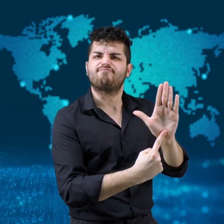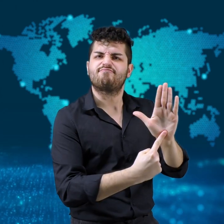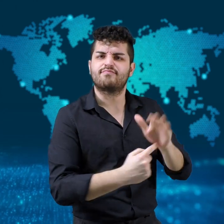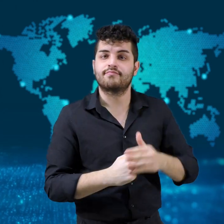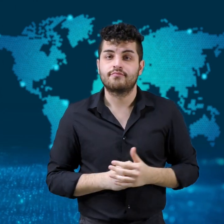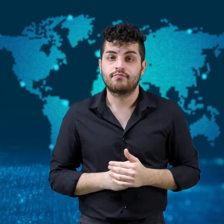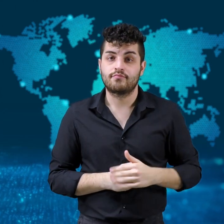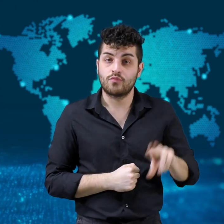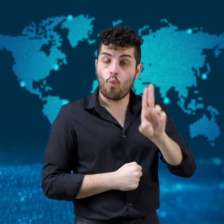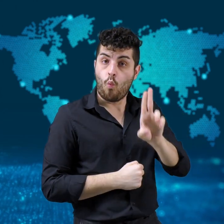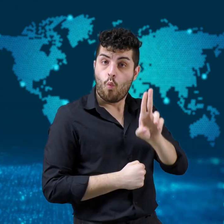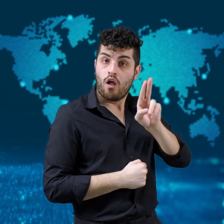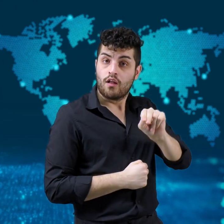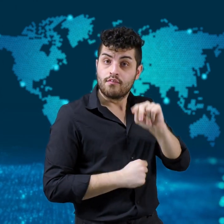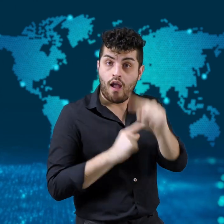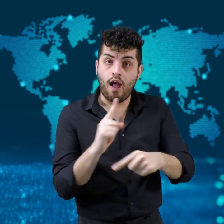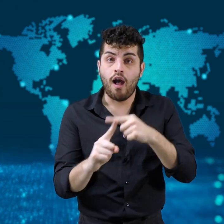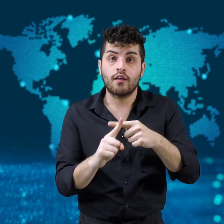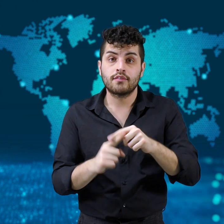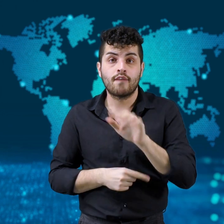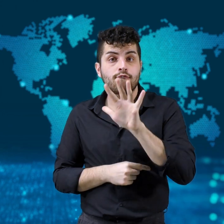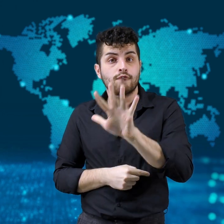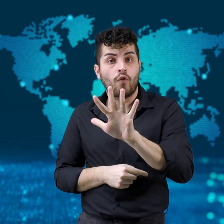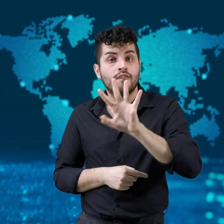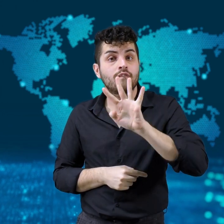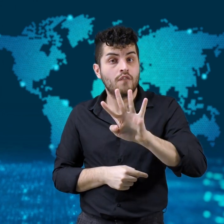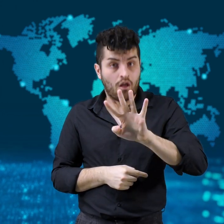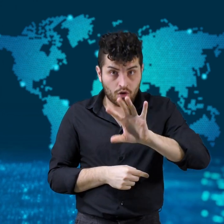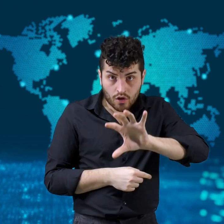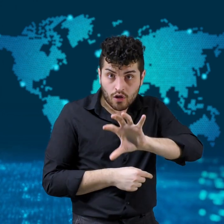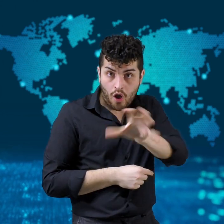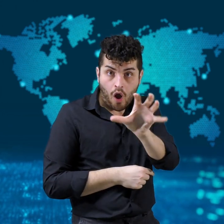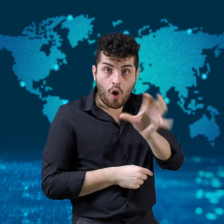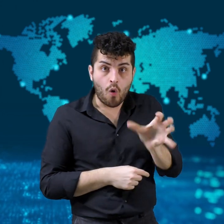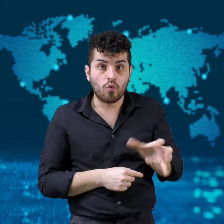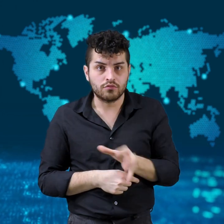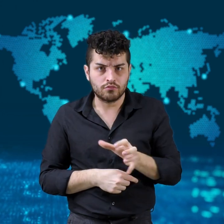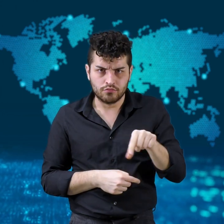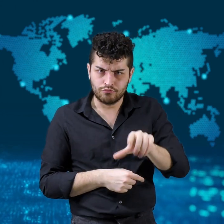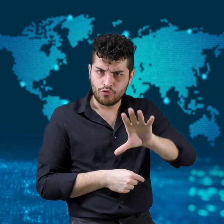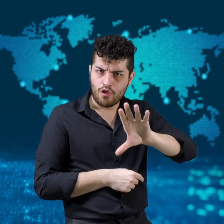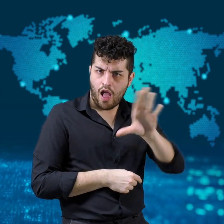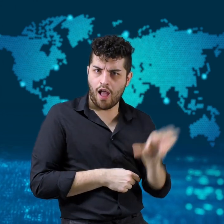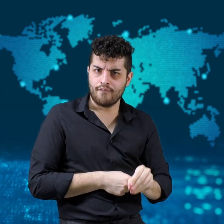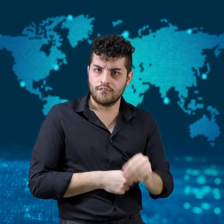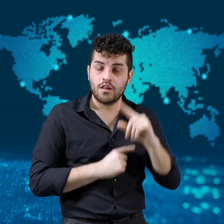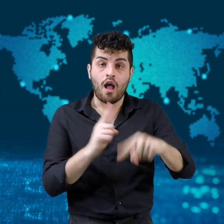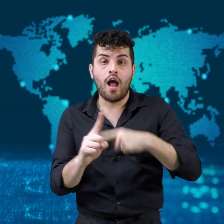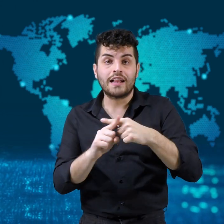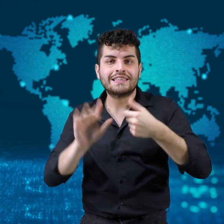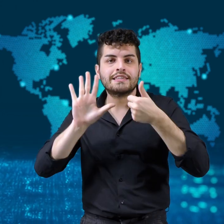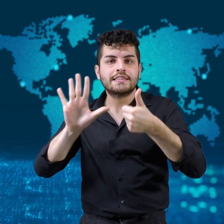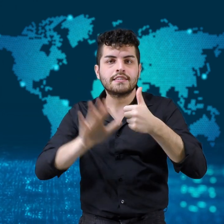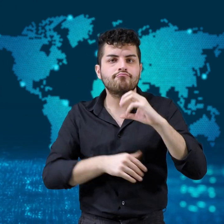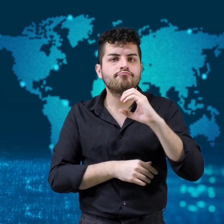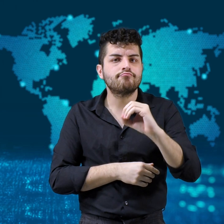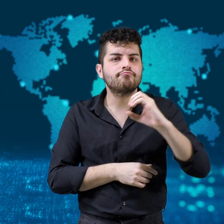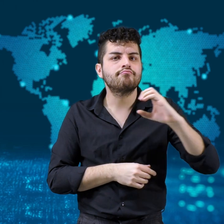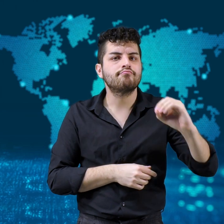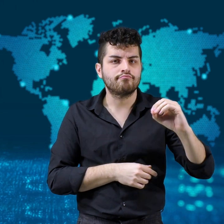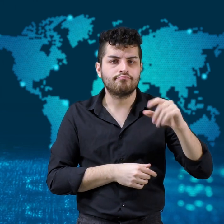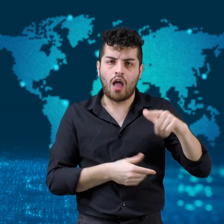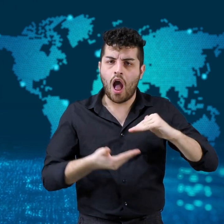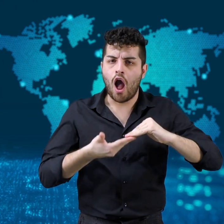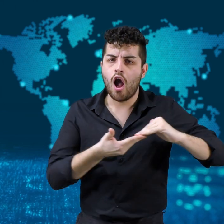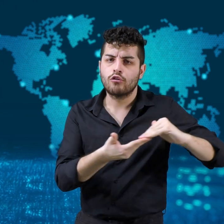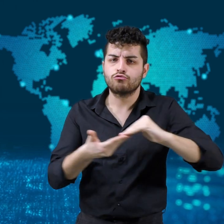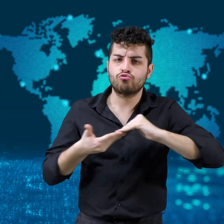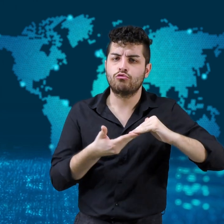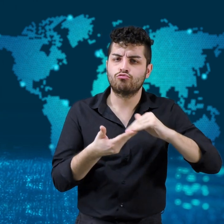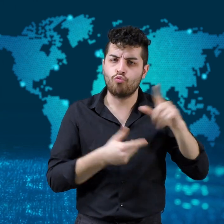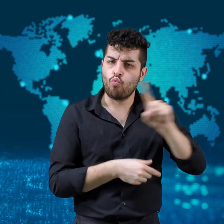The UN and all 54 African countries and at least 600 nonprofit human